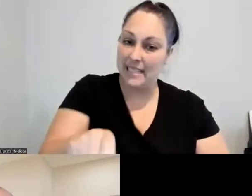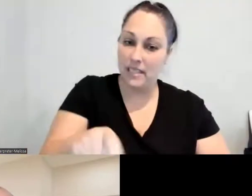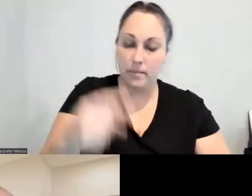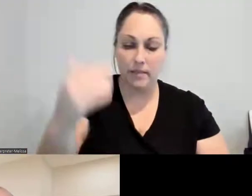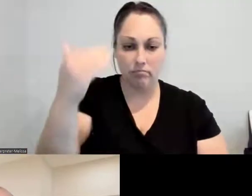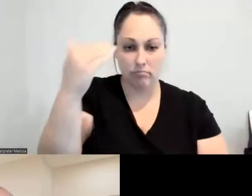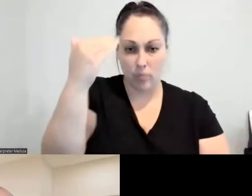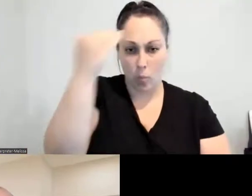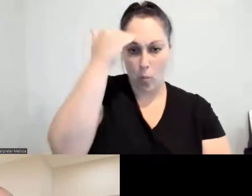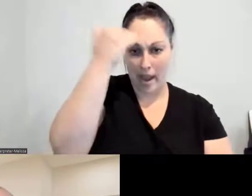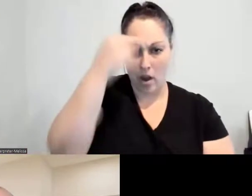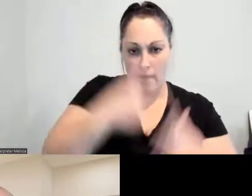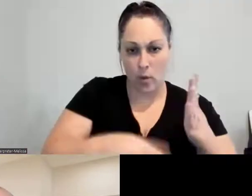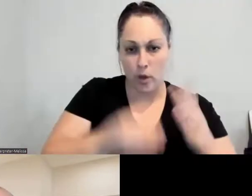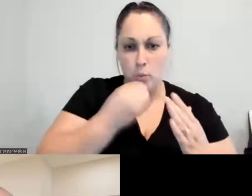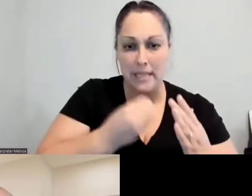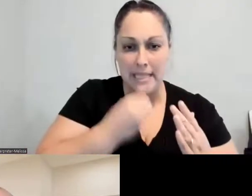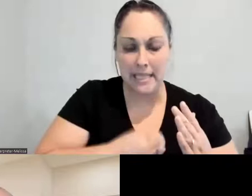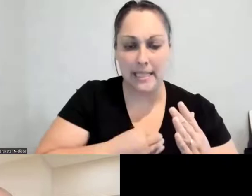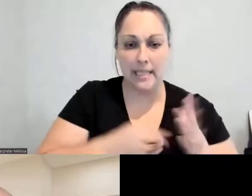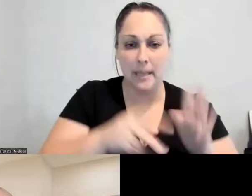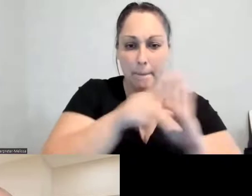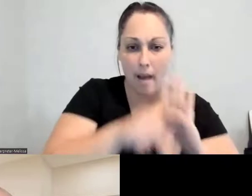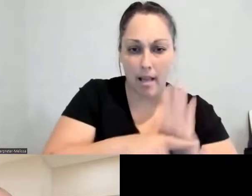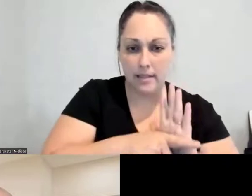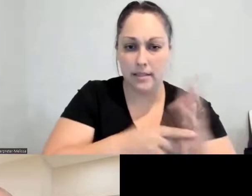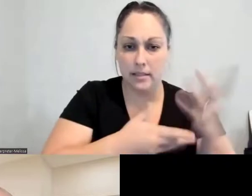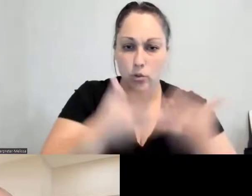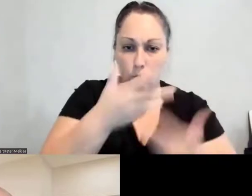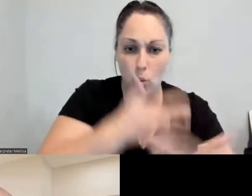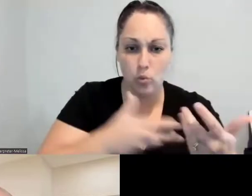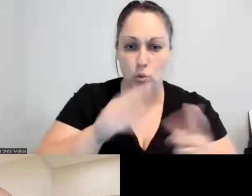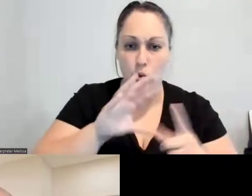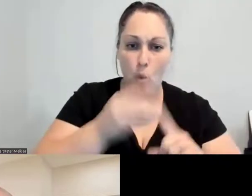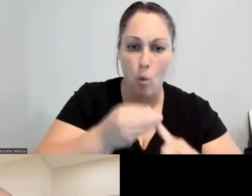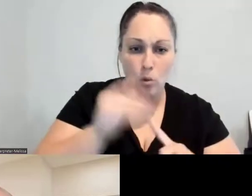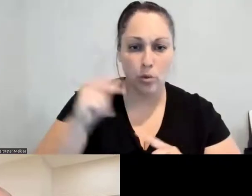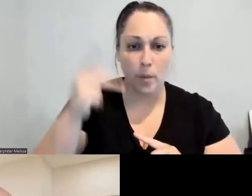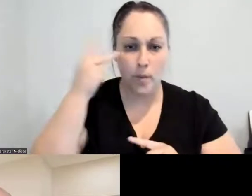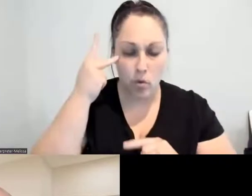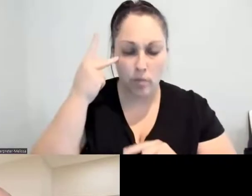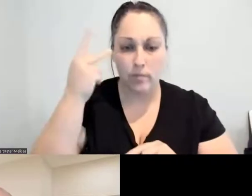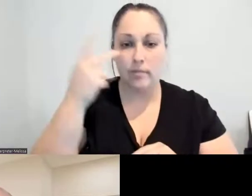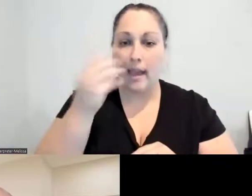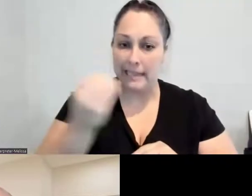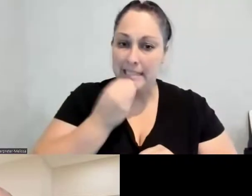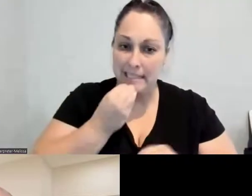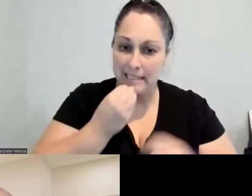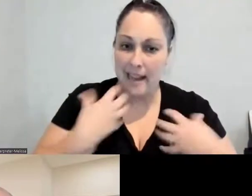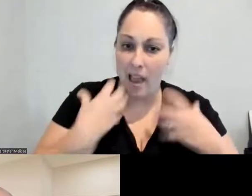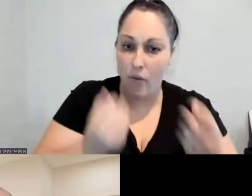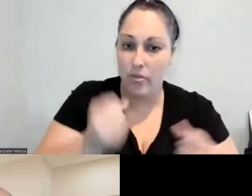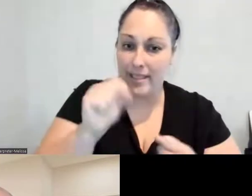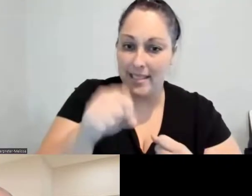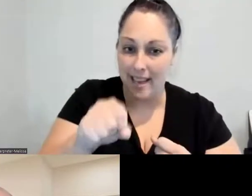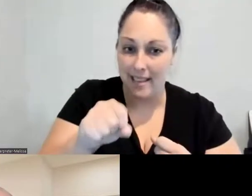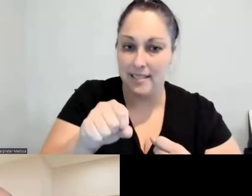policies, social and cultural and political, that keep us ensnared in situations that could cause us to have a heart